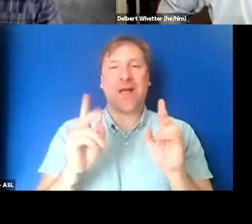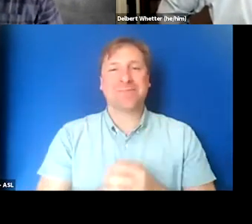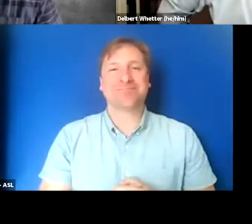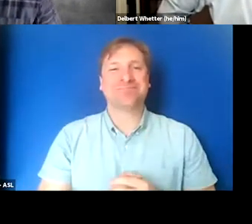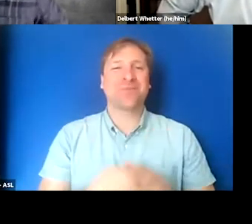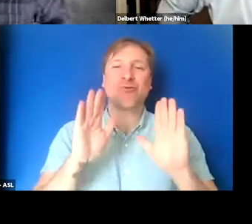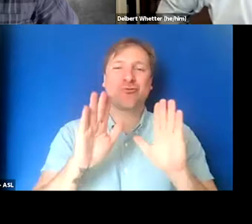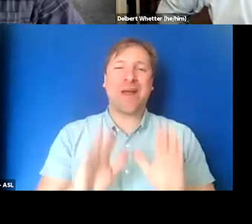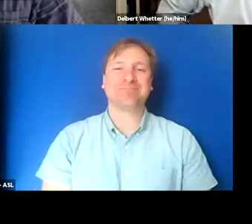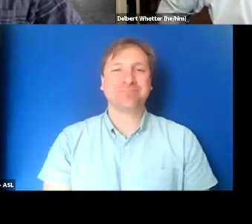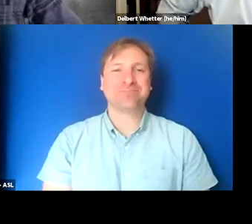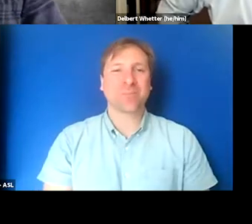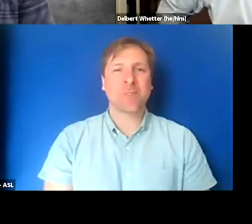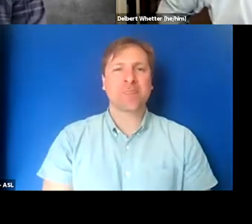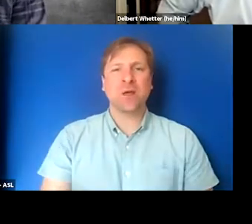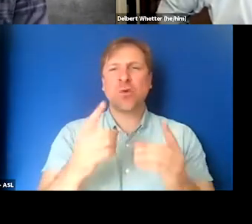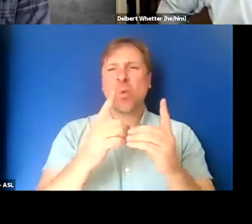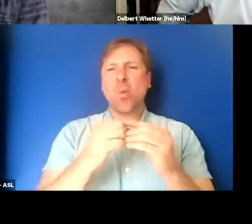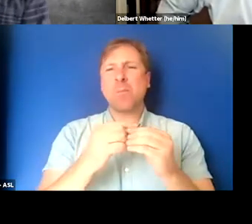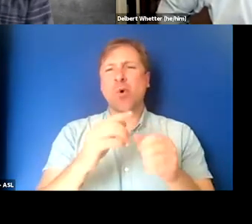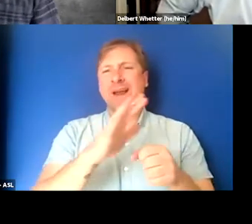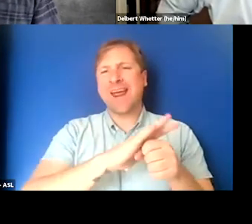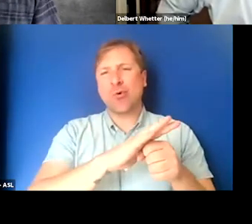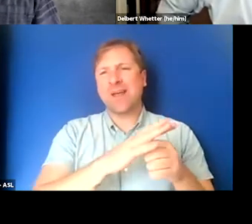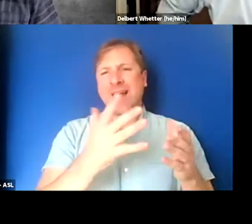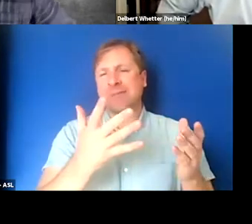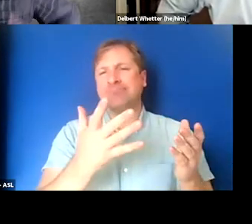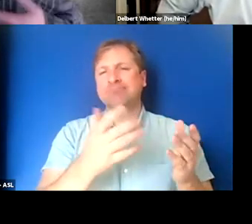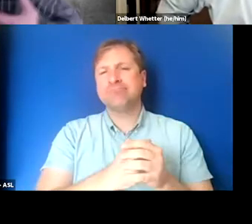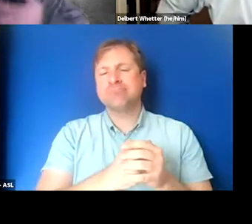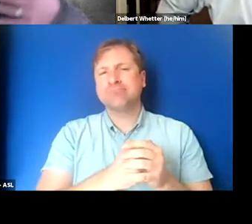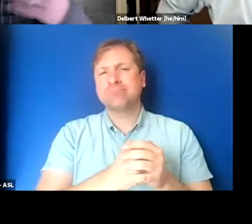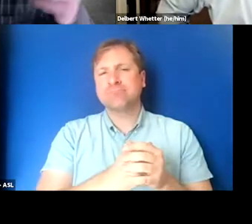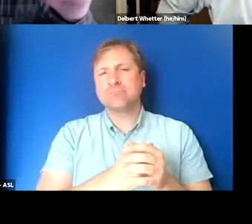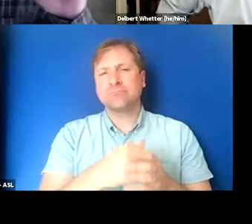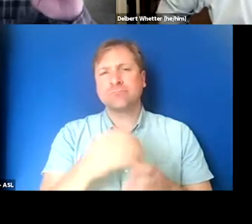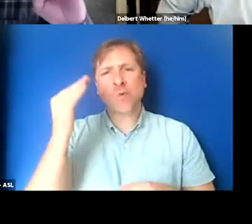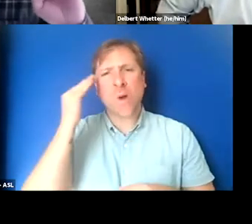Great. So another area that I know that from what